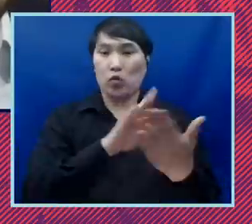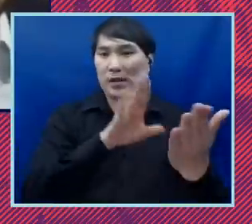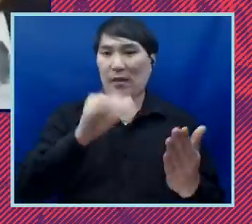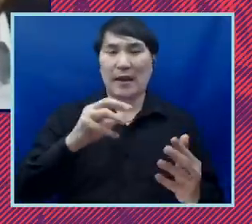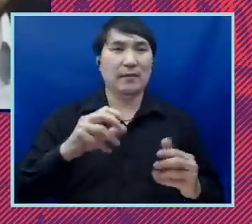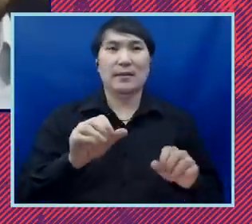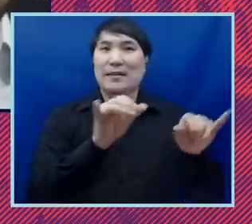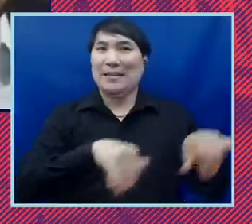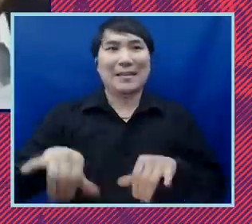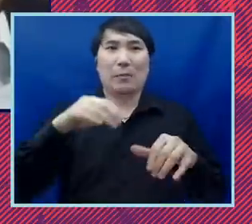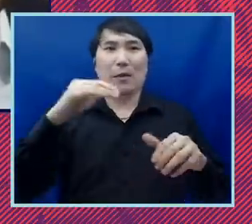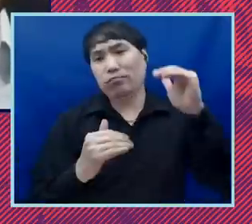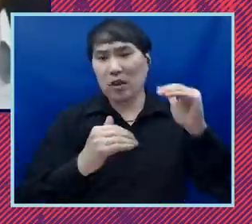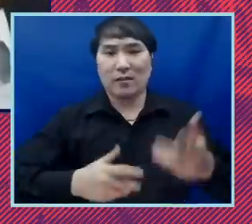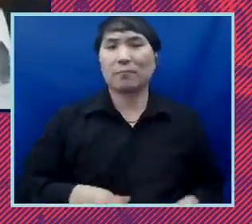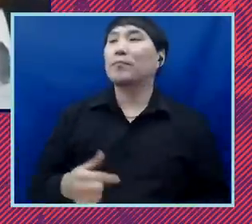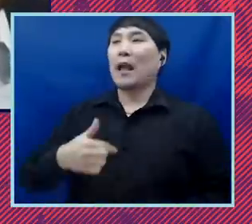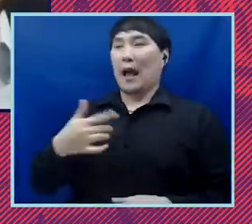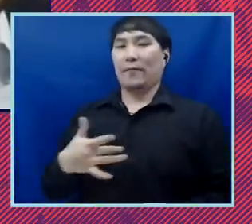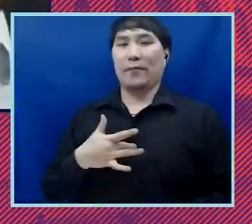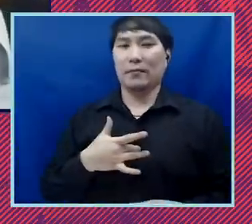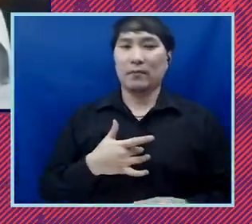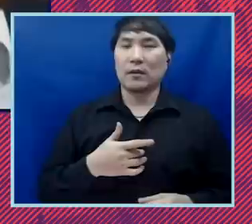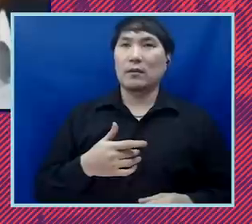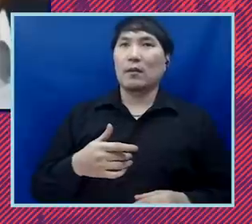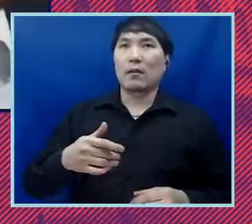and i think i think it's a i think it's incumbent upon the government to kind of ease the debt